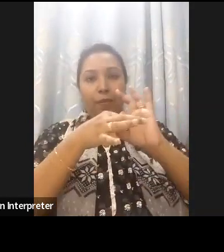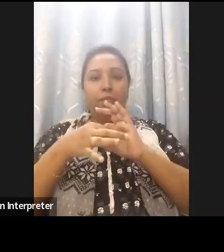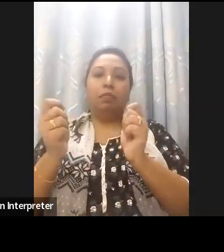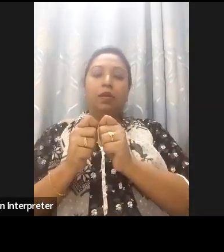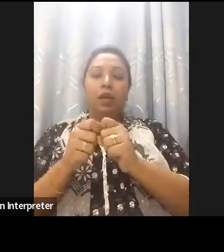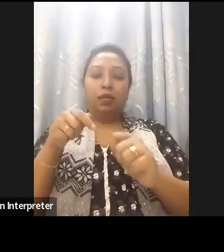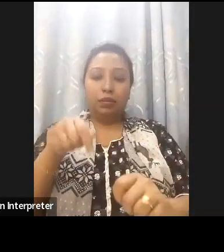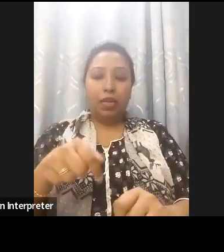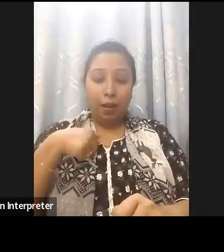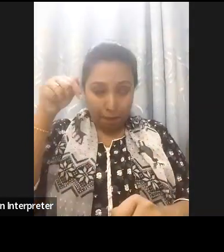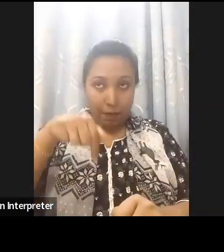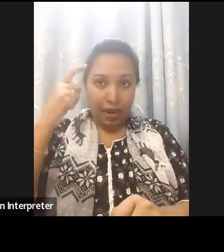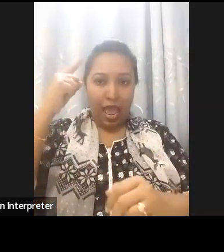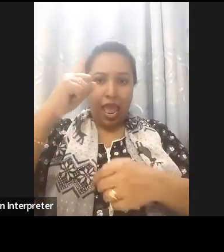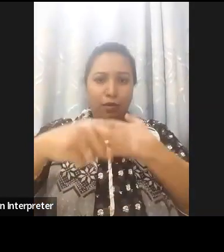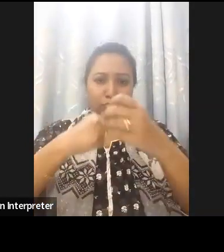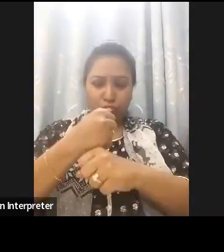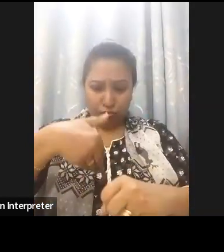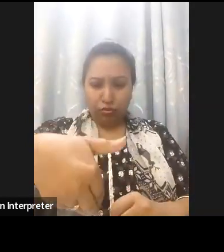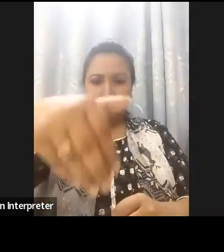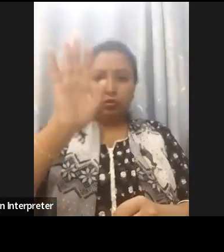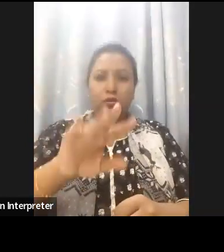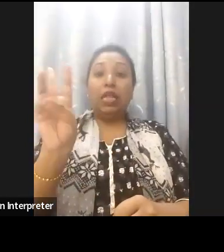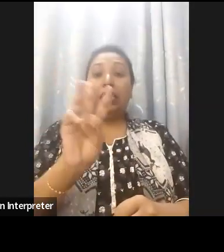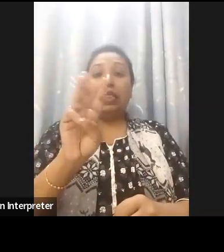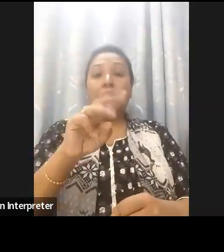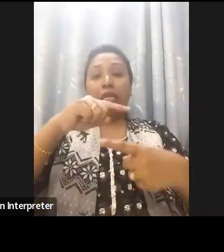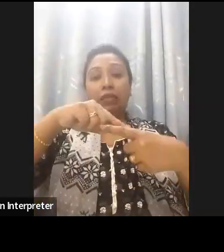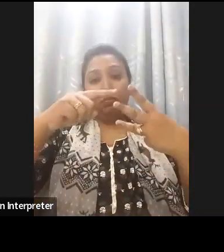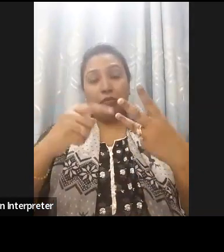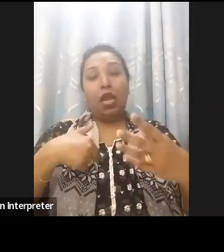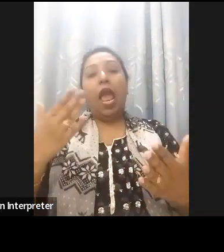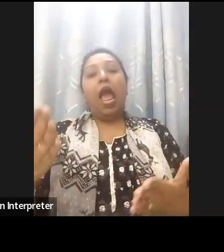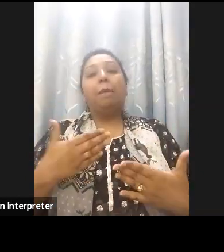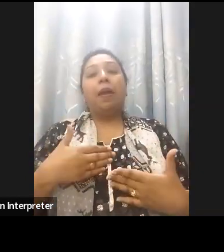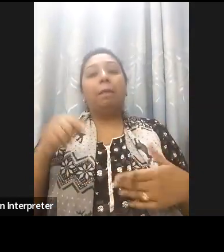organized three more events for celebrating Global Accessibility Awareness Day.